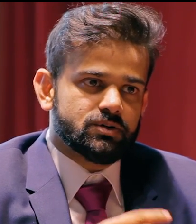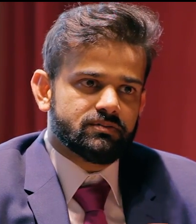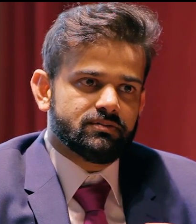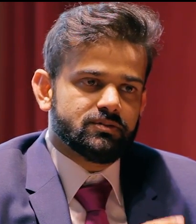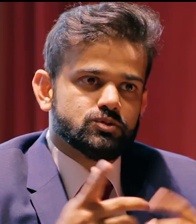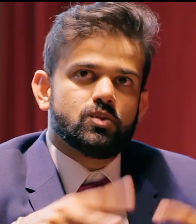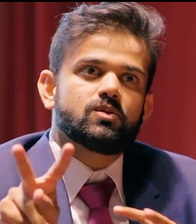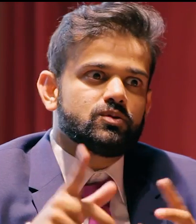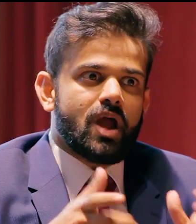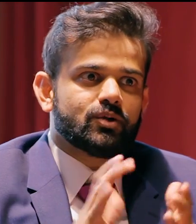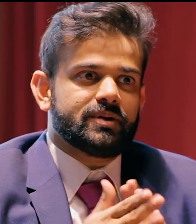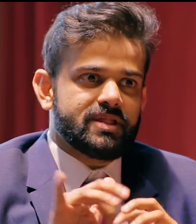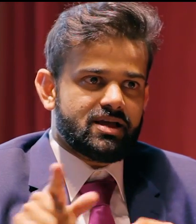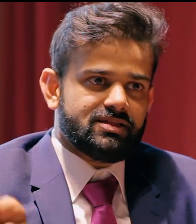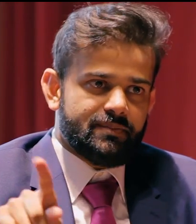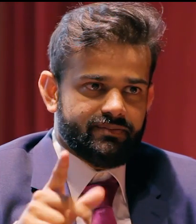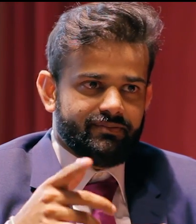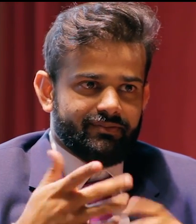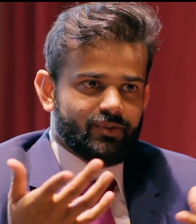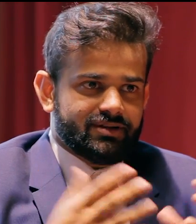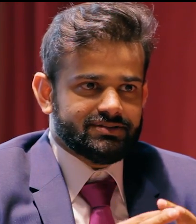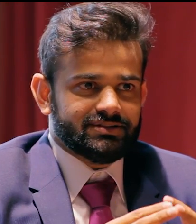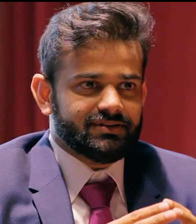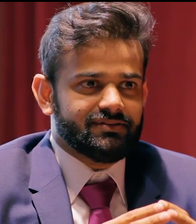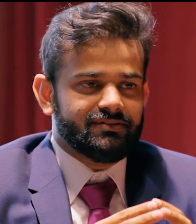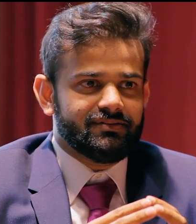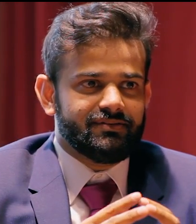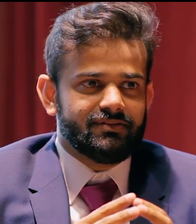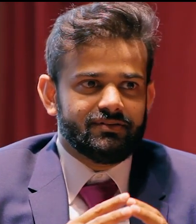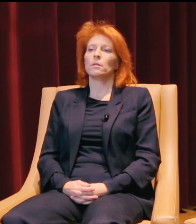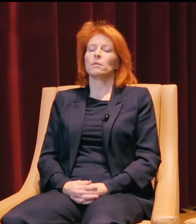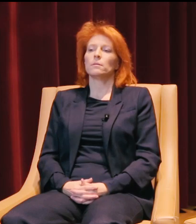What entrepreneur has inspired you, or who do you look up to?